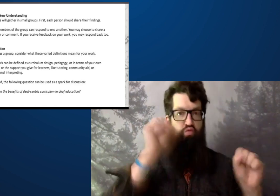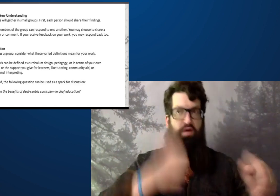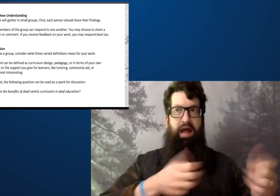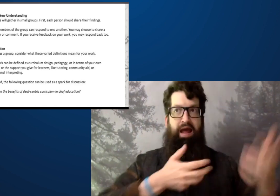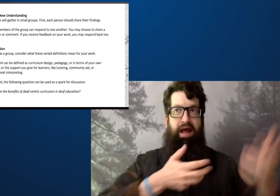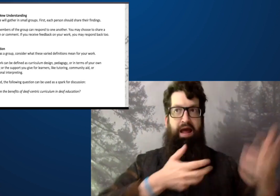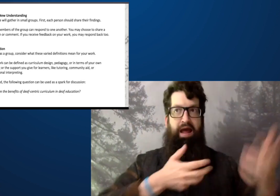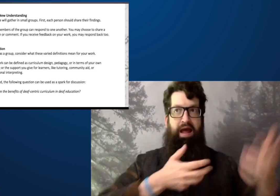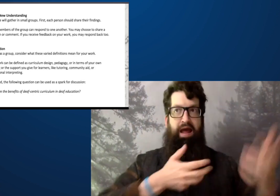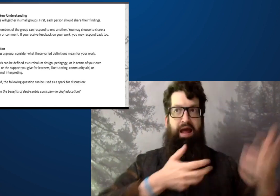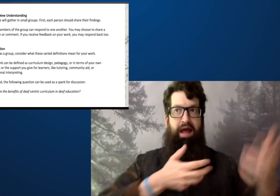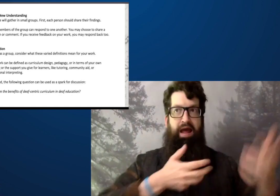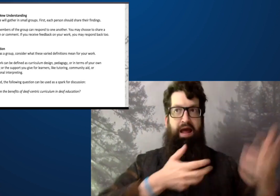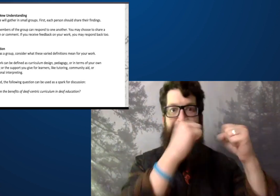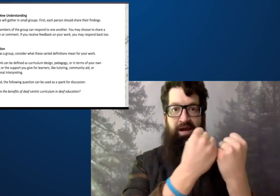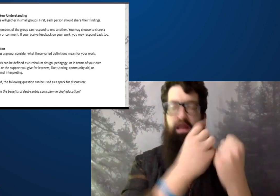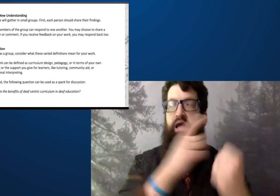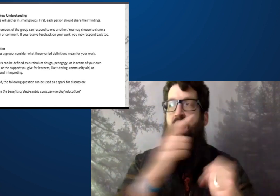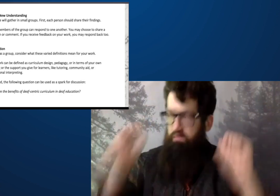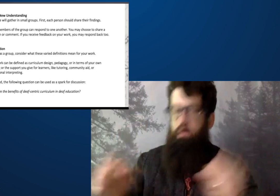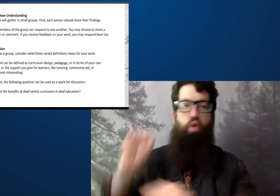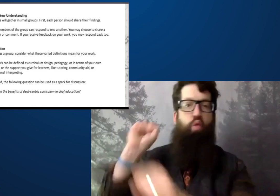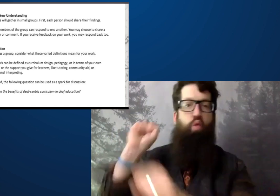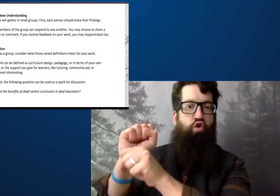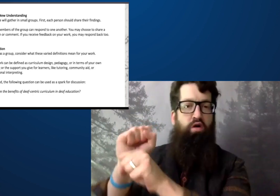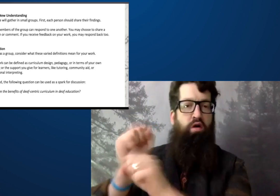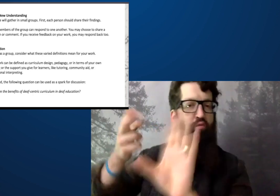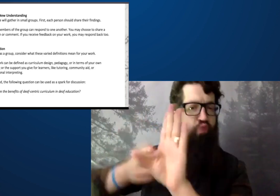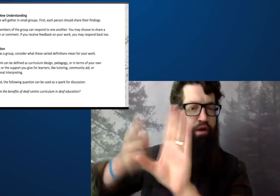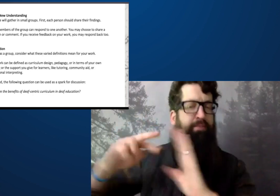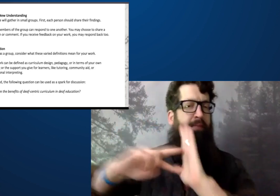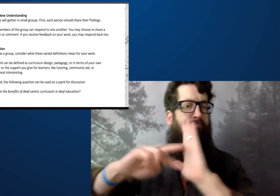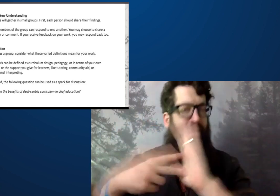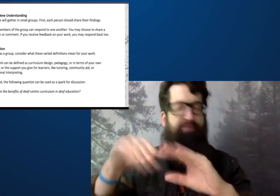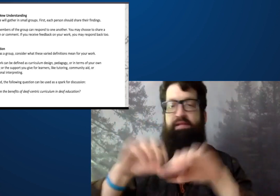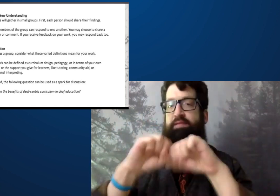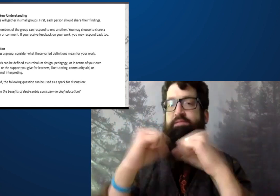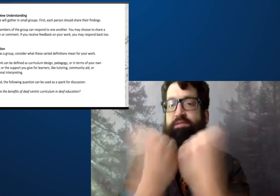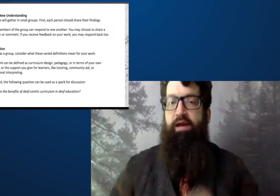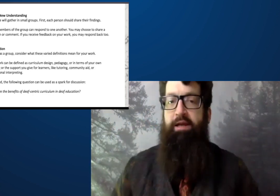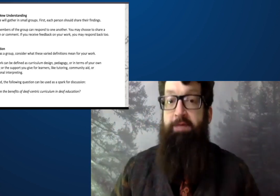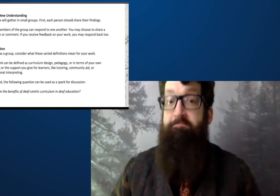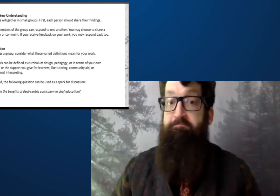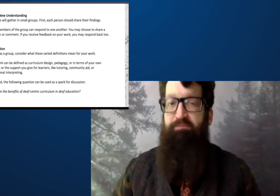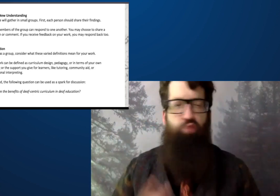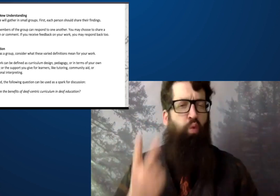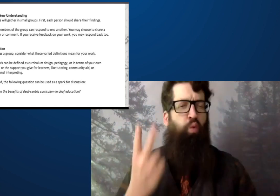So that development in their society really focused on work